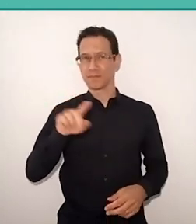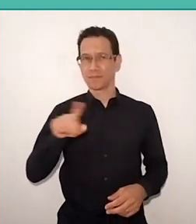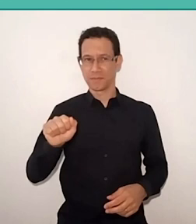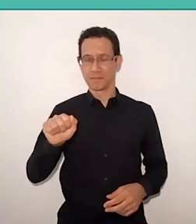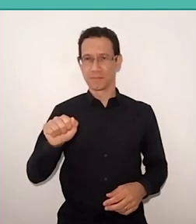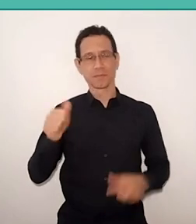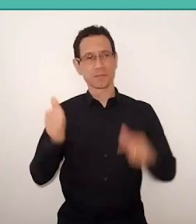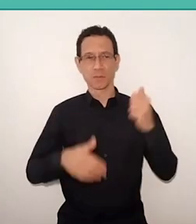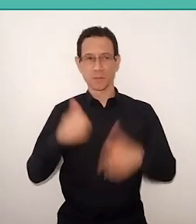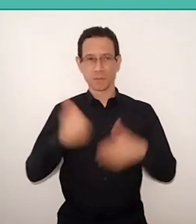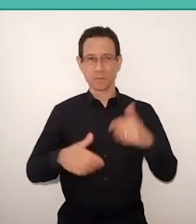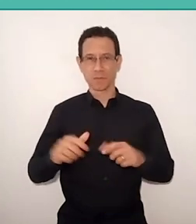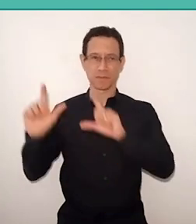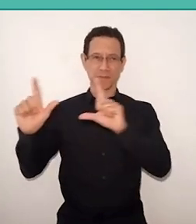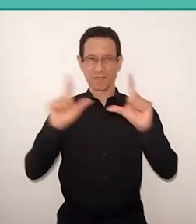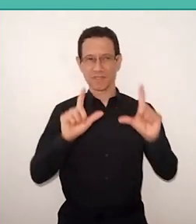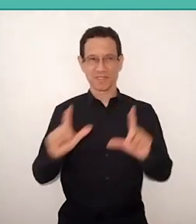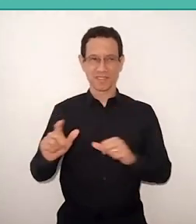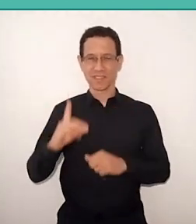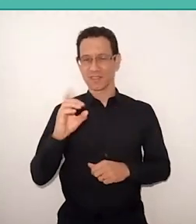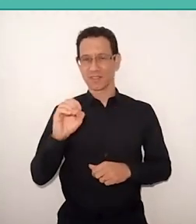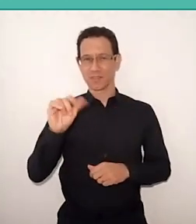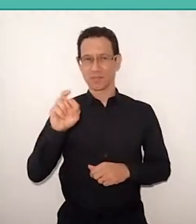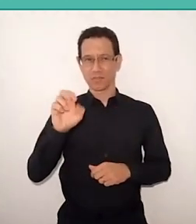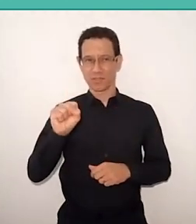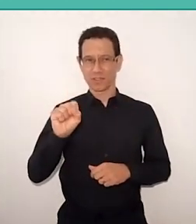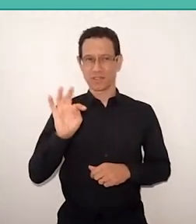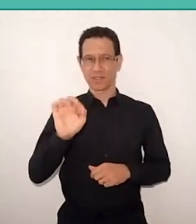So, please, Dolores Prades and Tereza Perez, the word is yours.